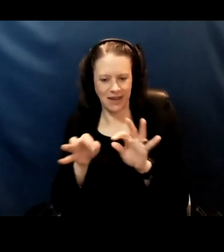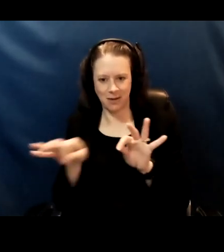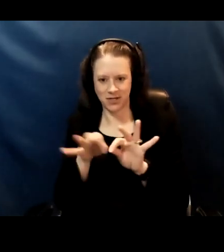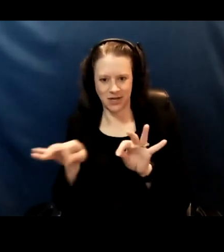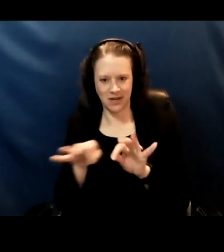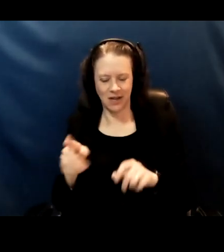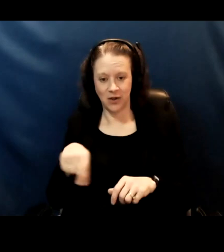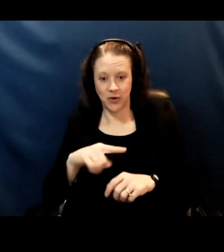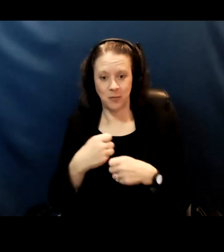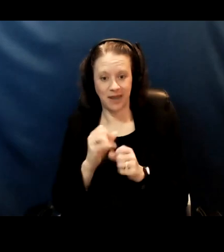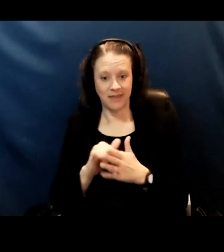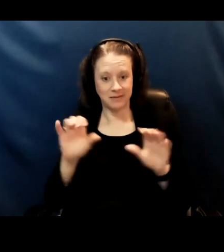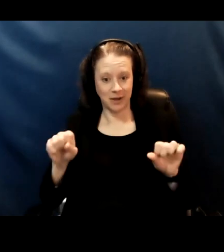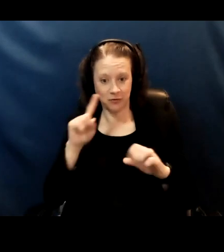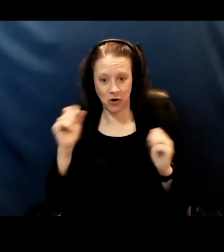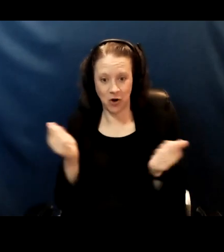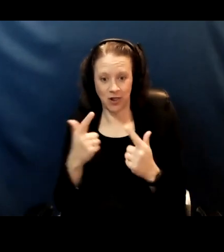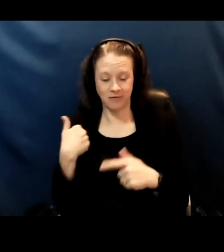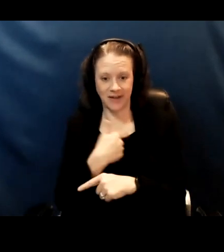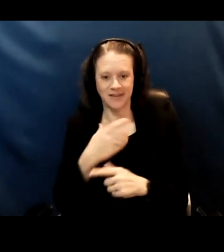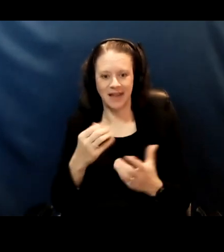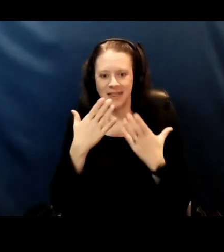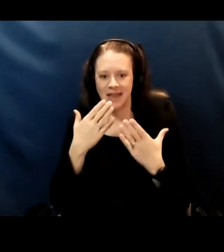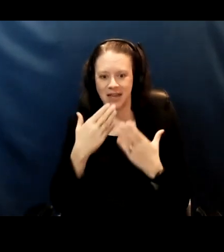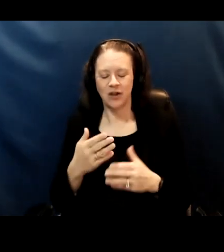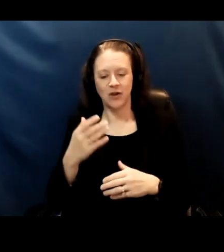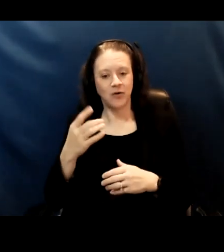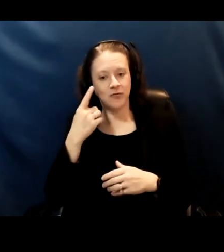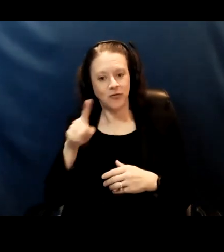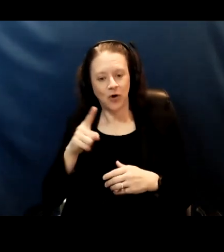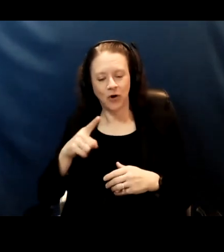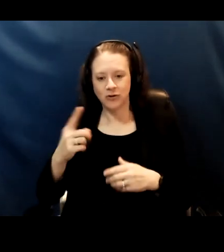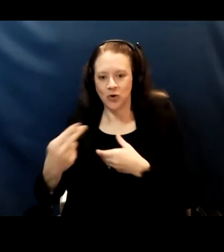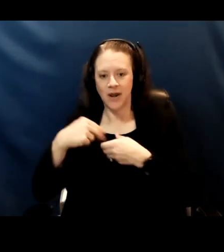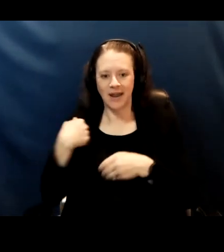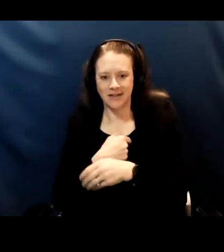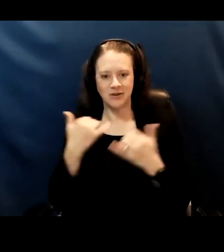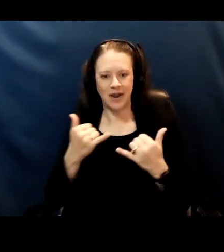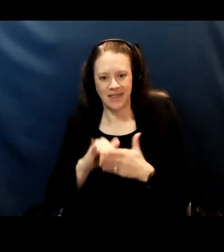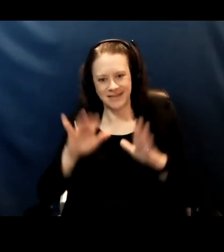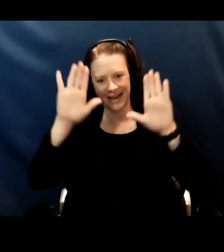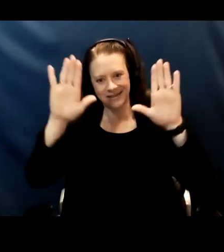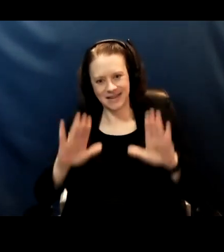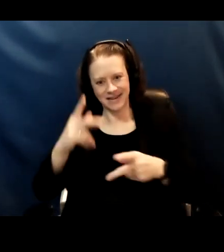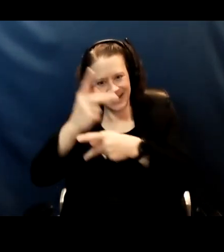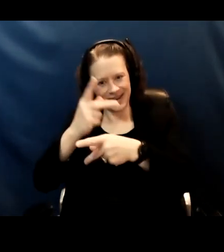if you make this possible for all of us. And thank you everybody for joining us today this was excellent. Take care, everyone.